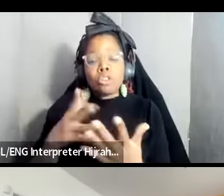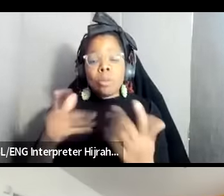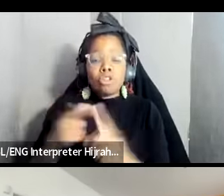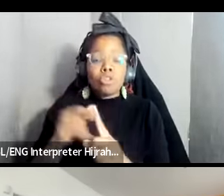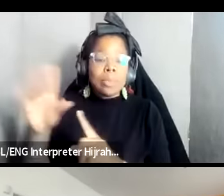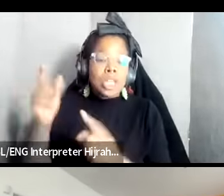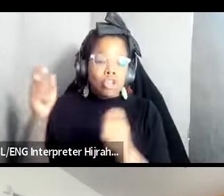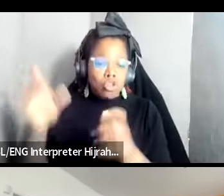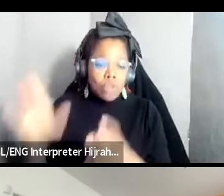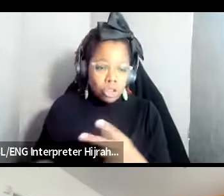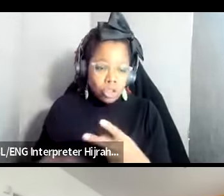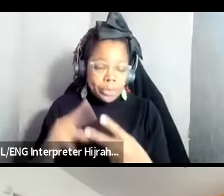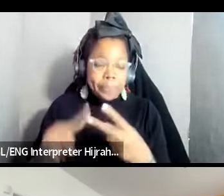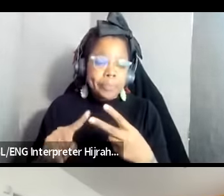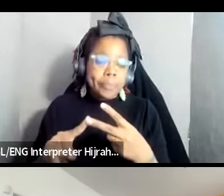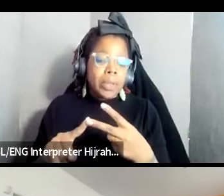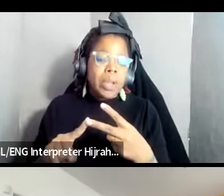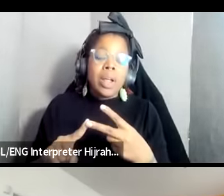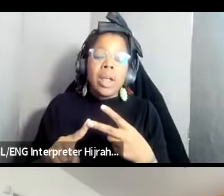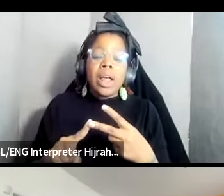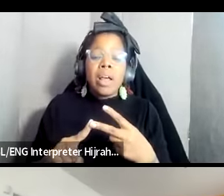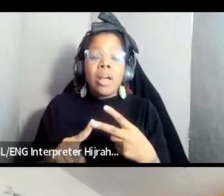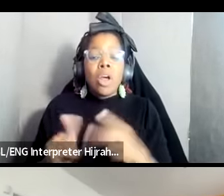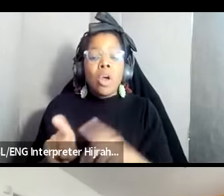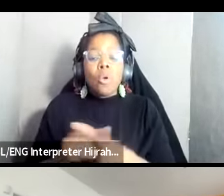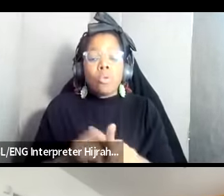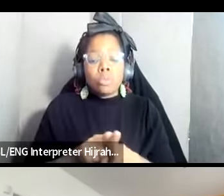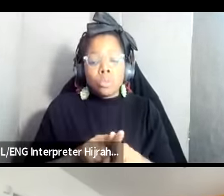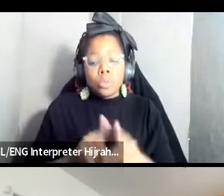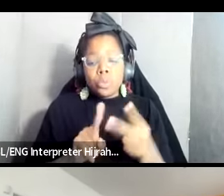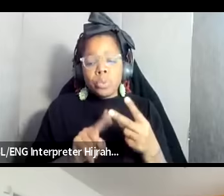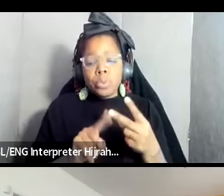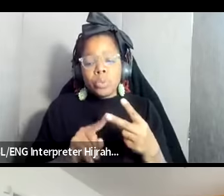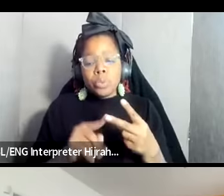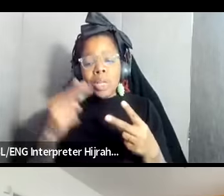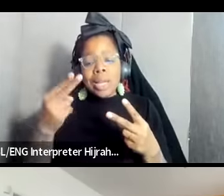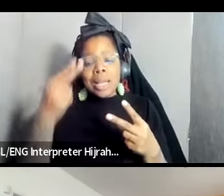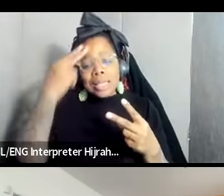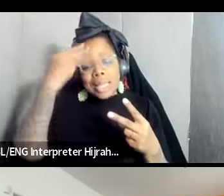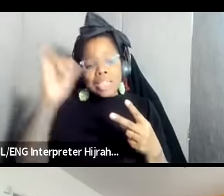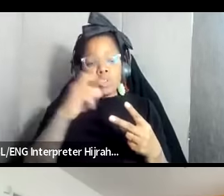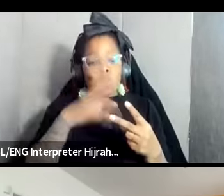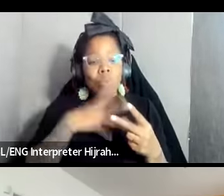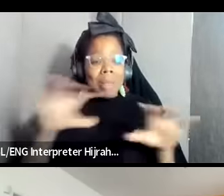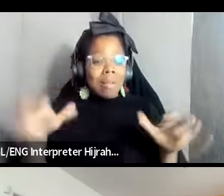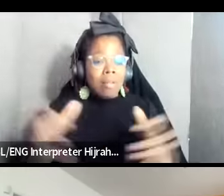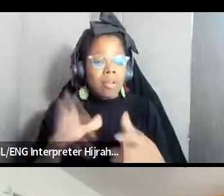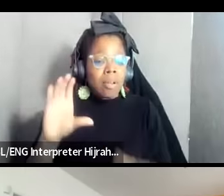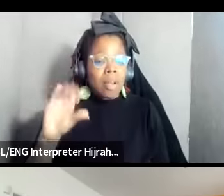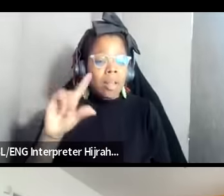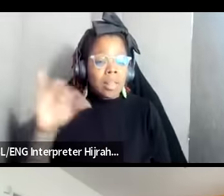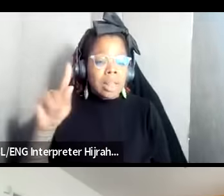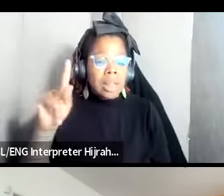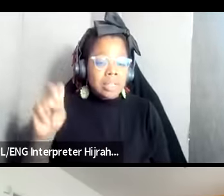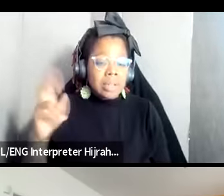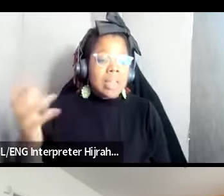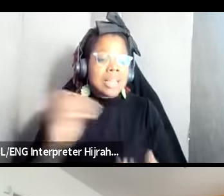them and then um there's also the Haitian women's Collective which uh partners with madre in the US